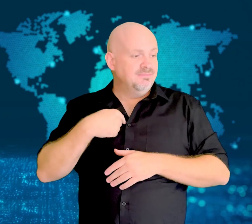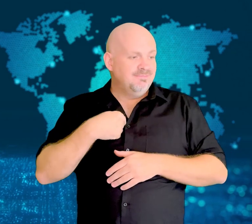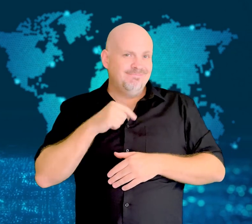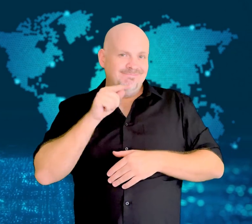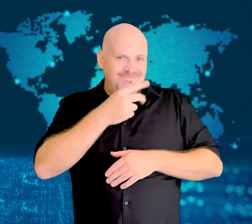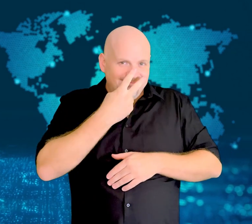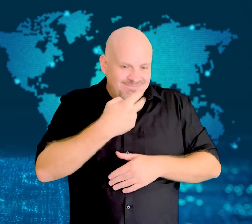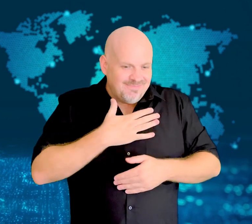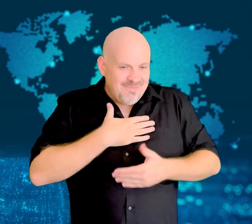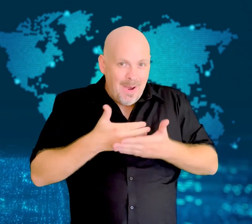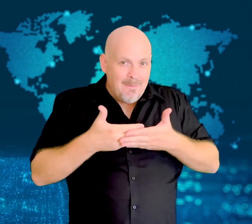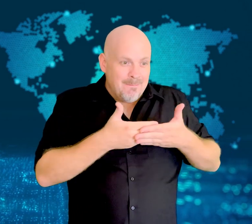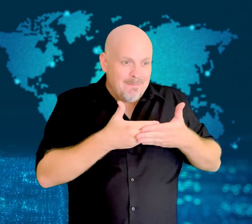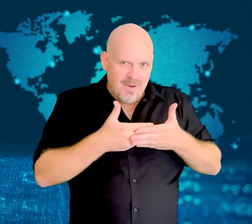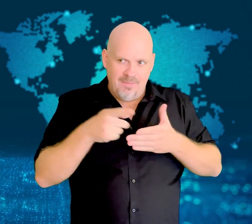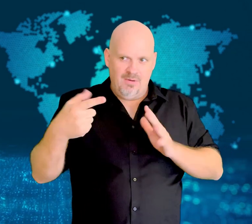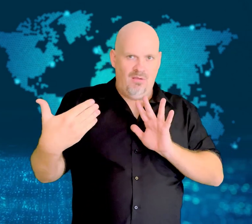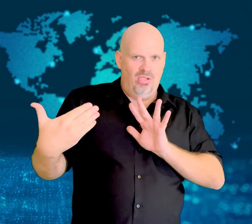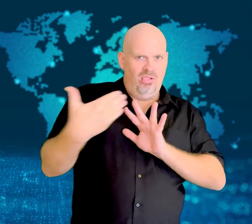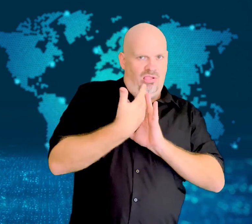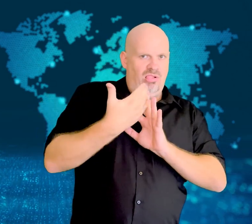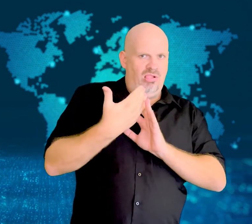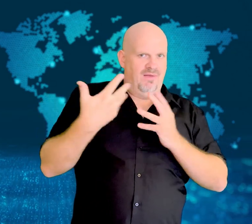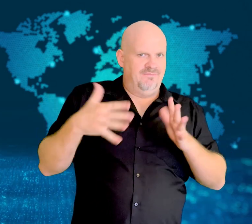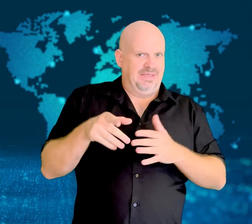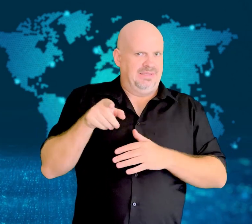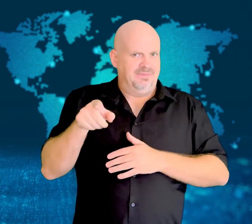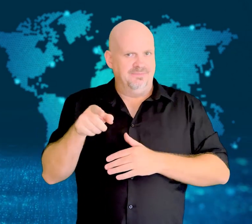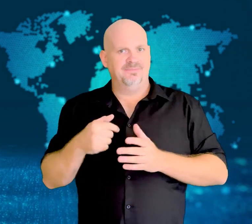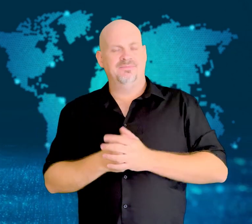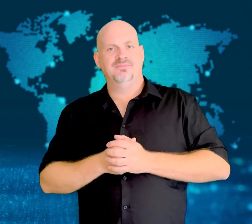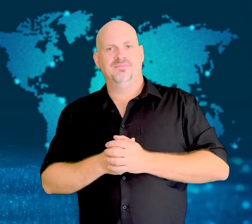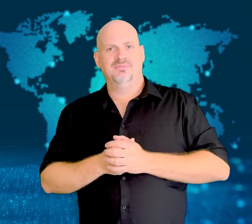her when she visited her child.